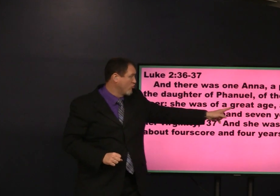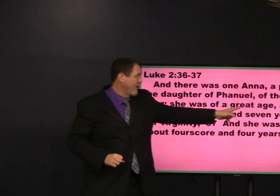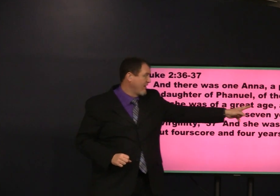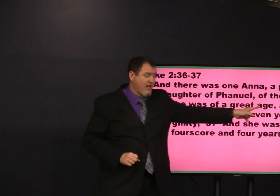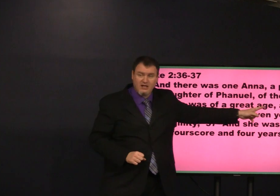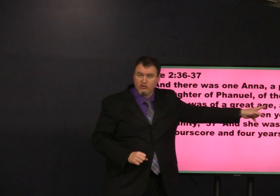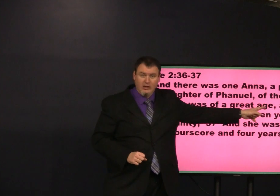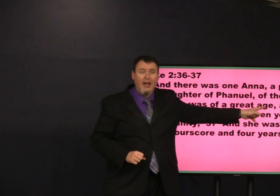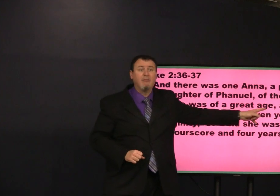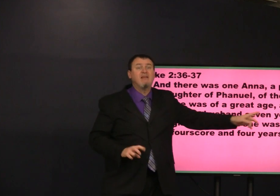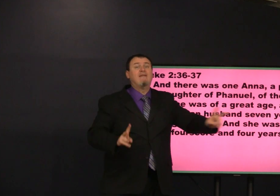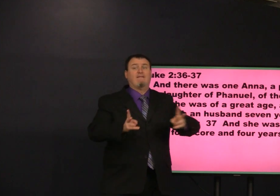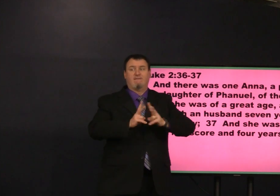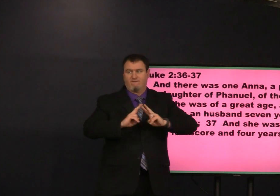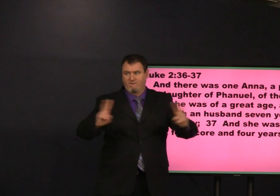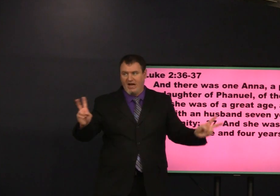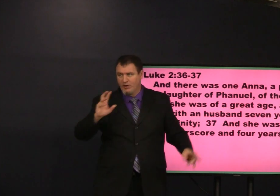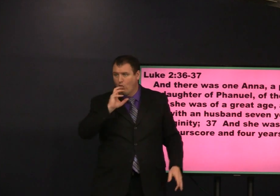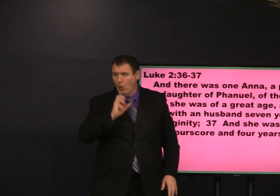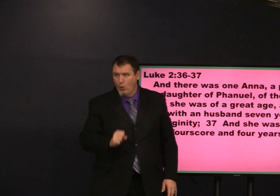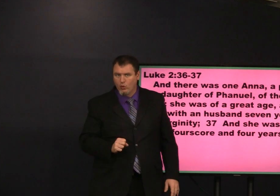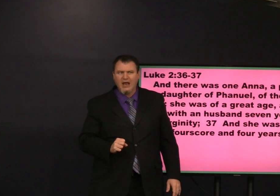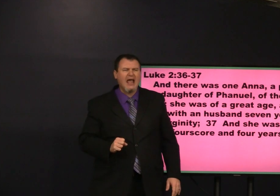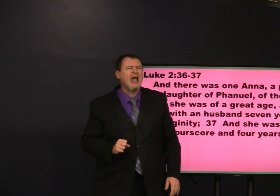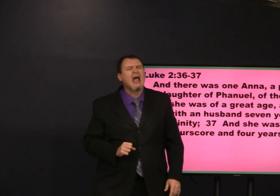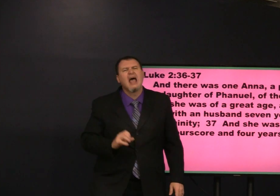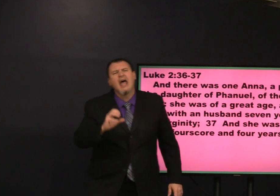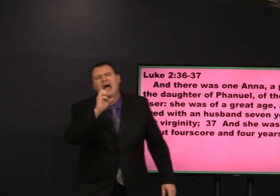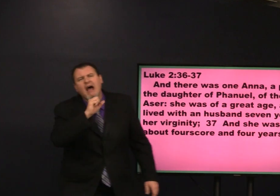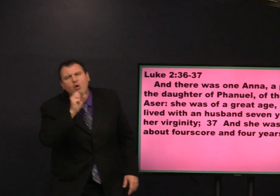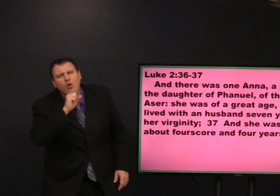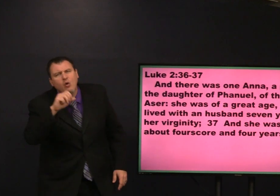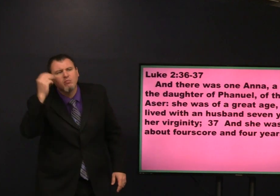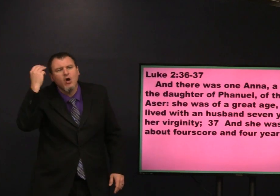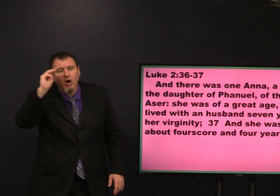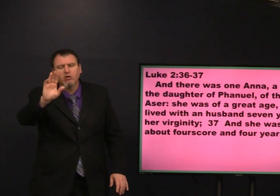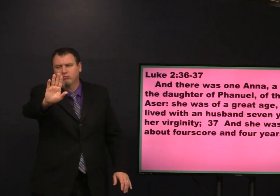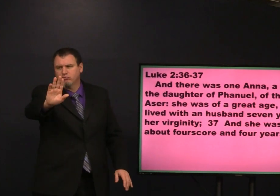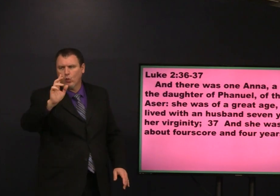of Acer she was of great age and had lived with her husband